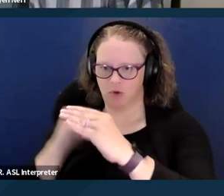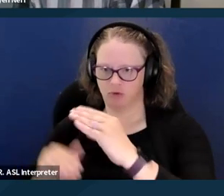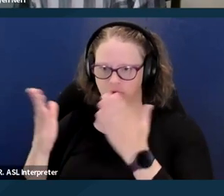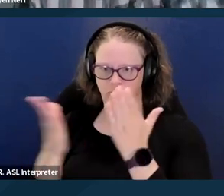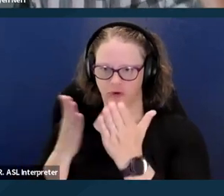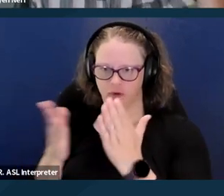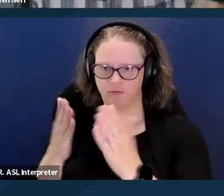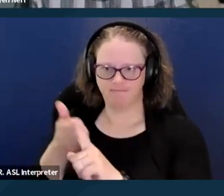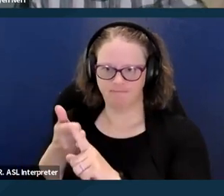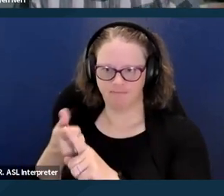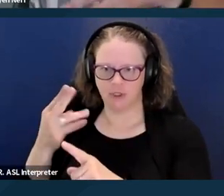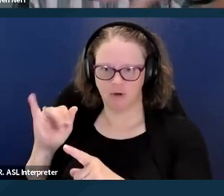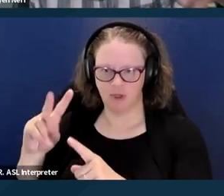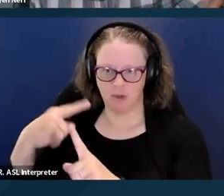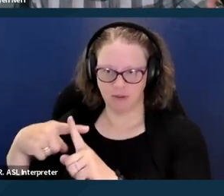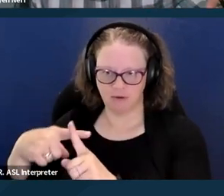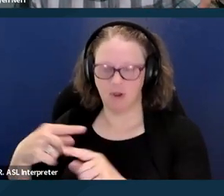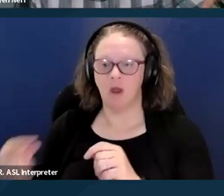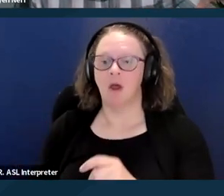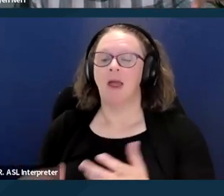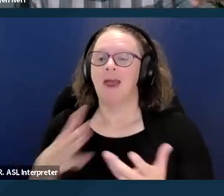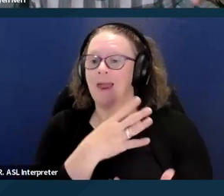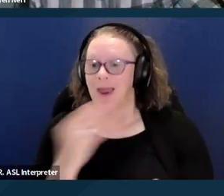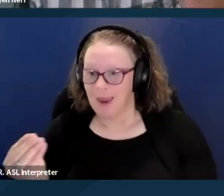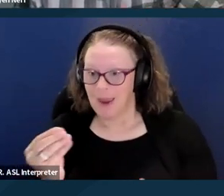as well as provide a transition to people